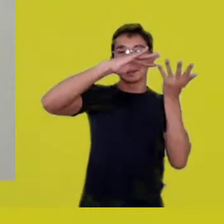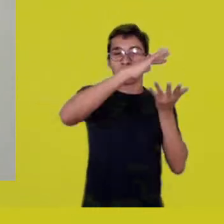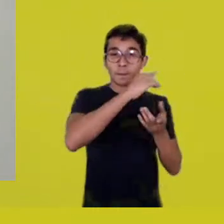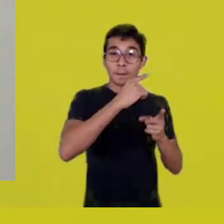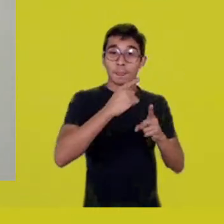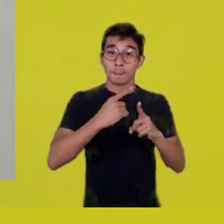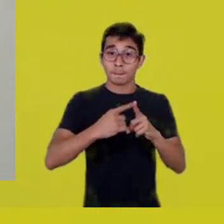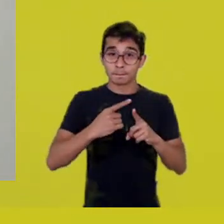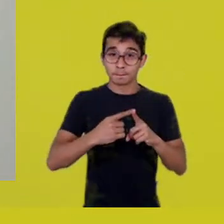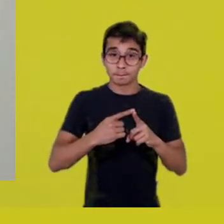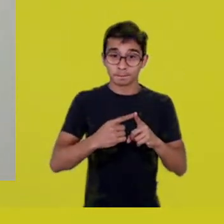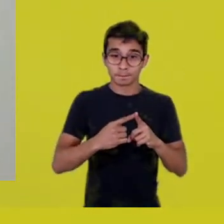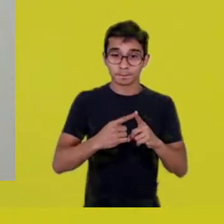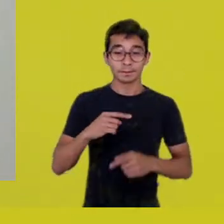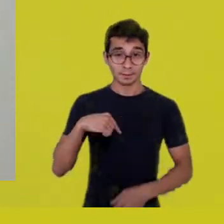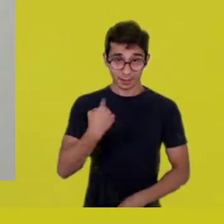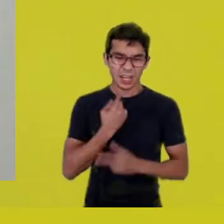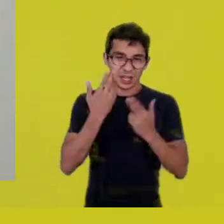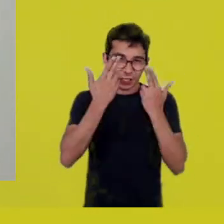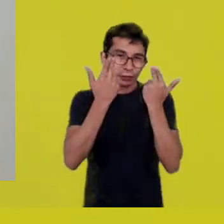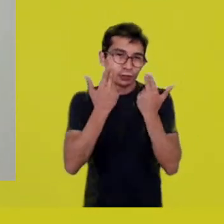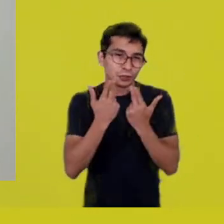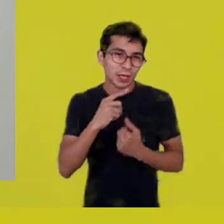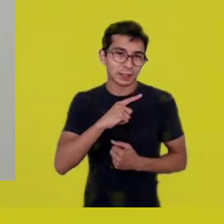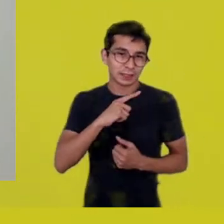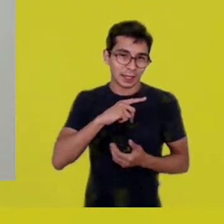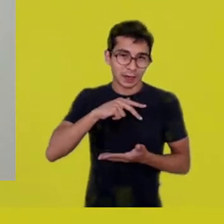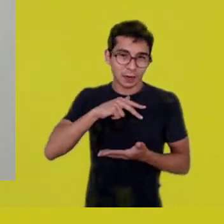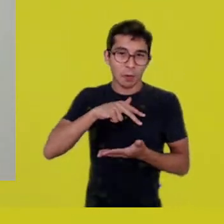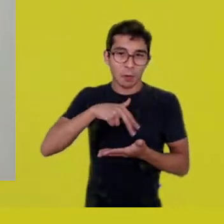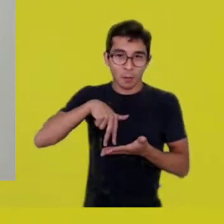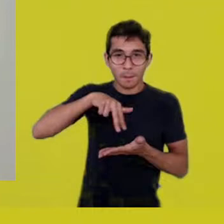There’s a dance of ours, a salutation we do to the Earth,